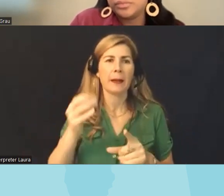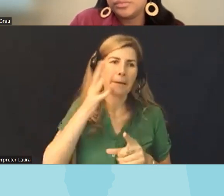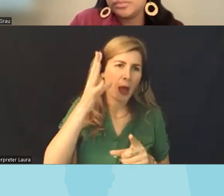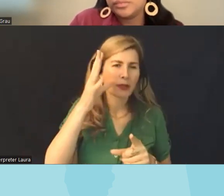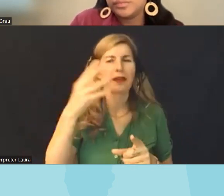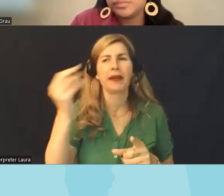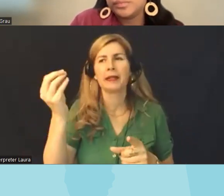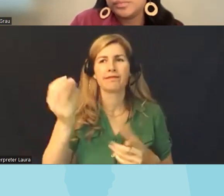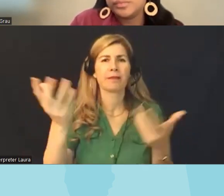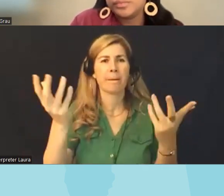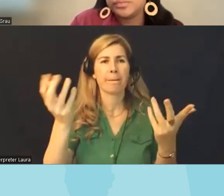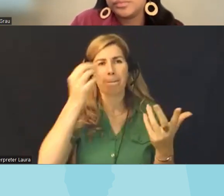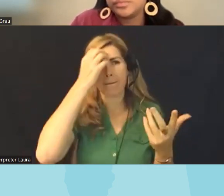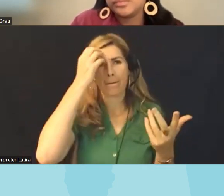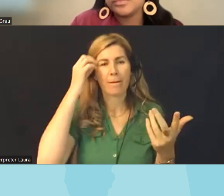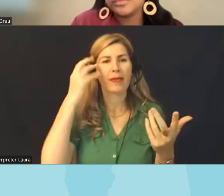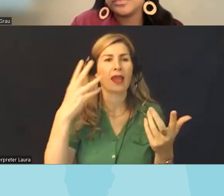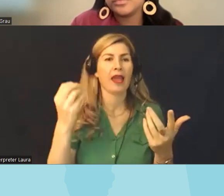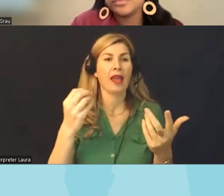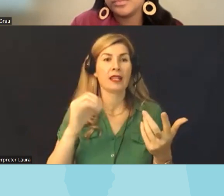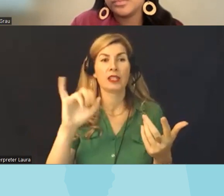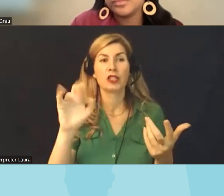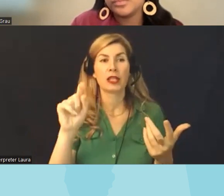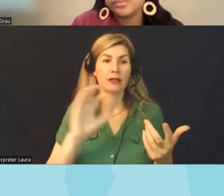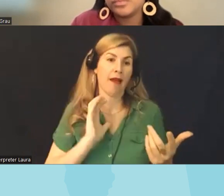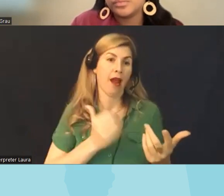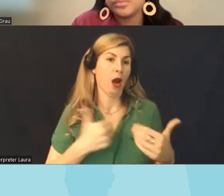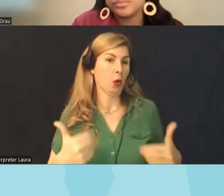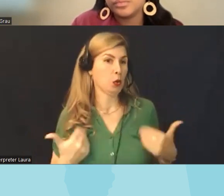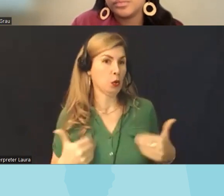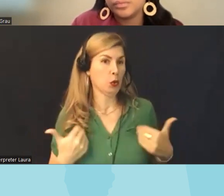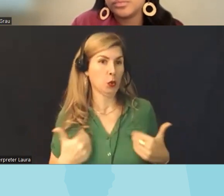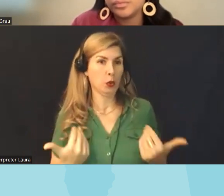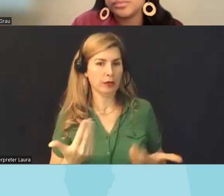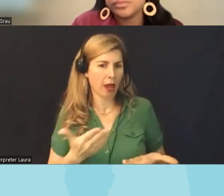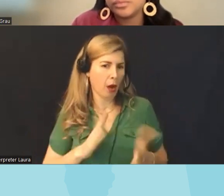um and as jusa said our youth uh what are they seeing um you know in their schools as well so